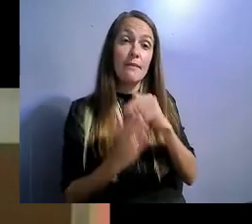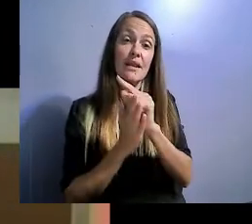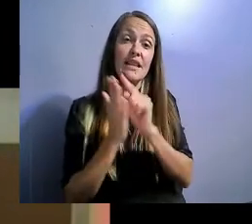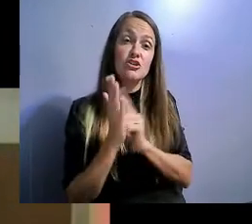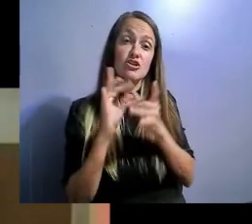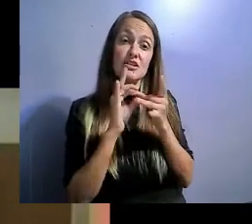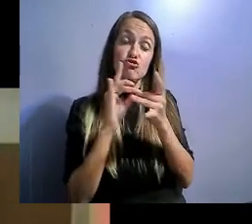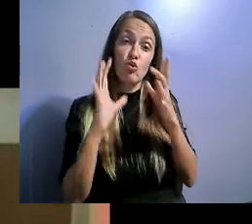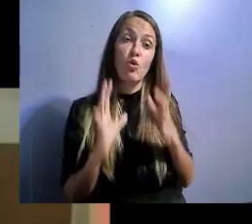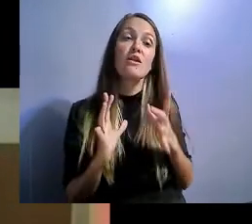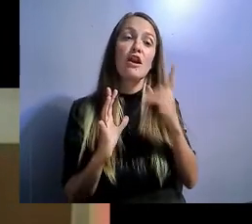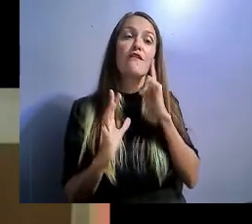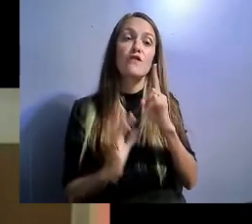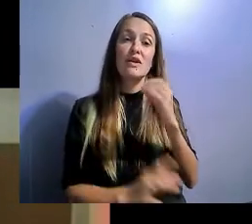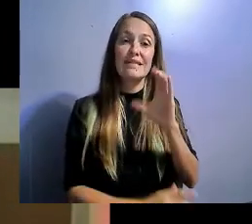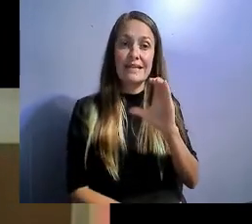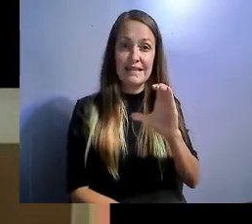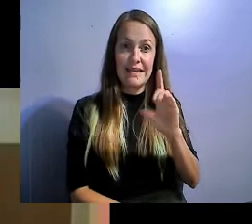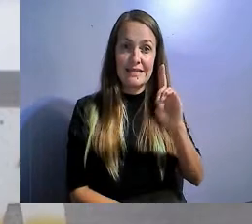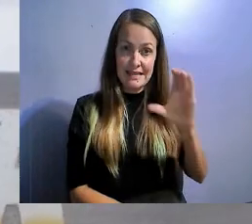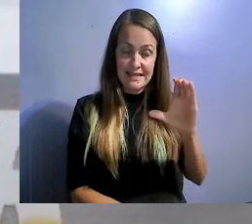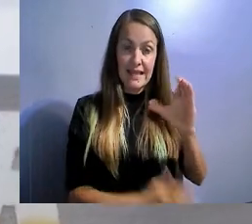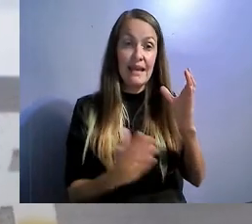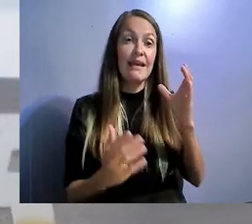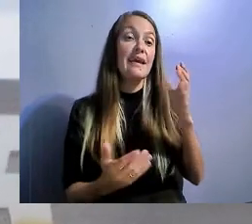However, I lived 200 miles away in Lamar, Colorado.